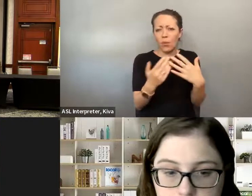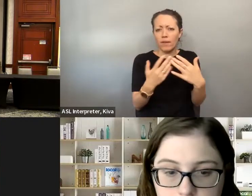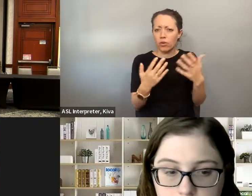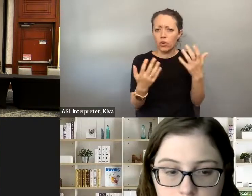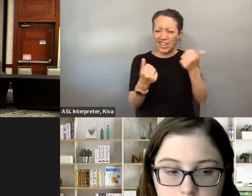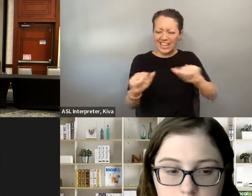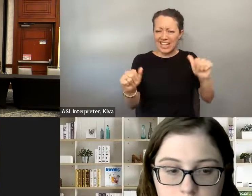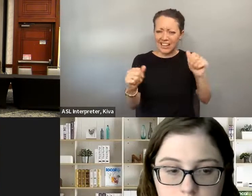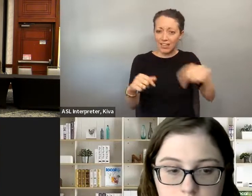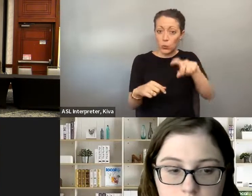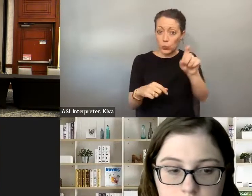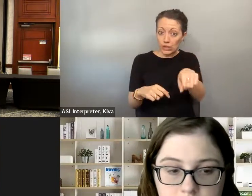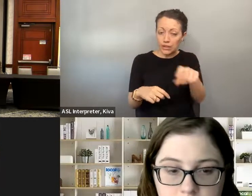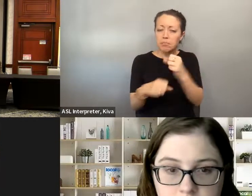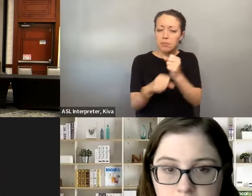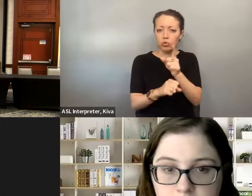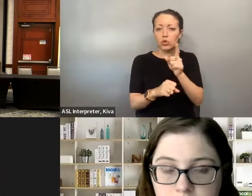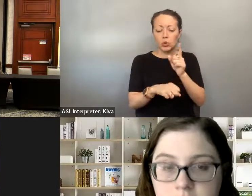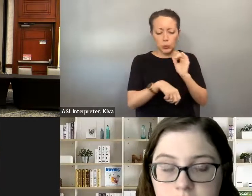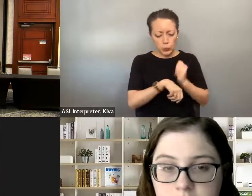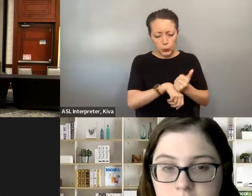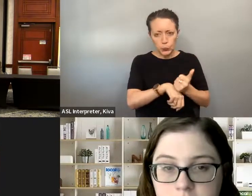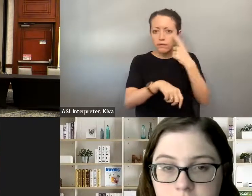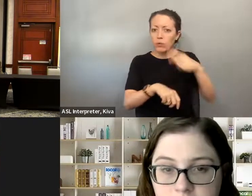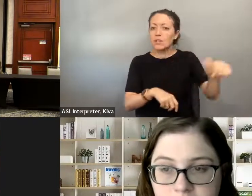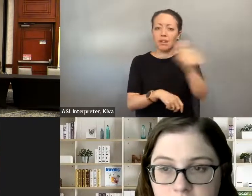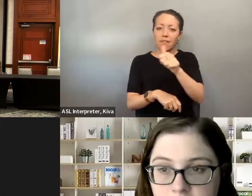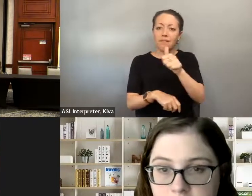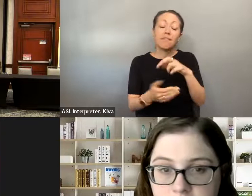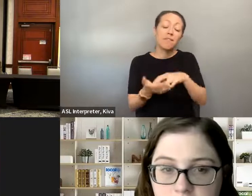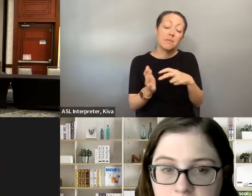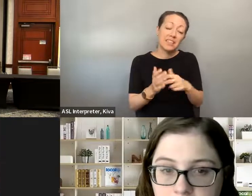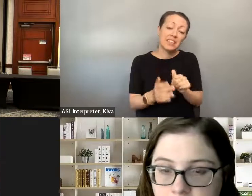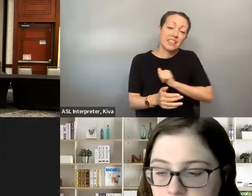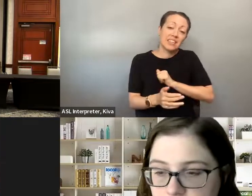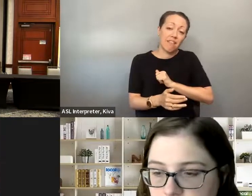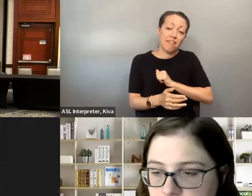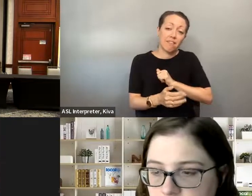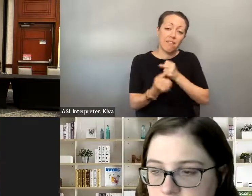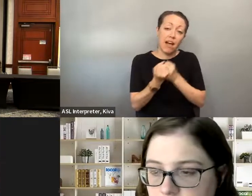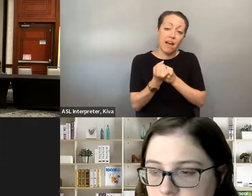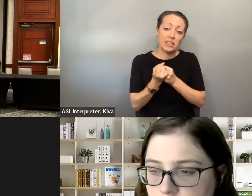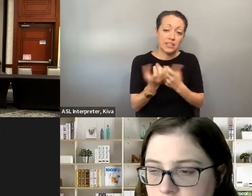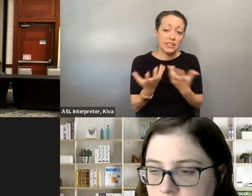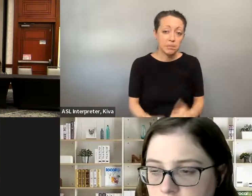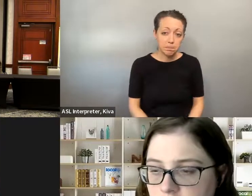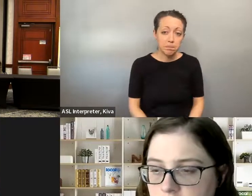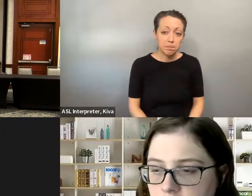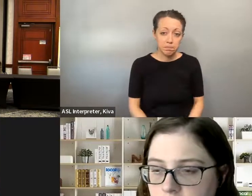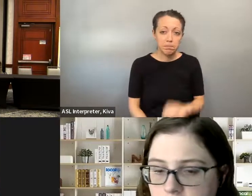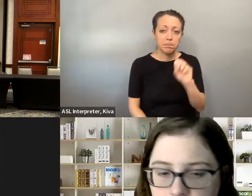you know, any types of those type of things or if you need documents in large print or braille, you know, making sure